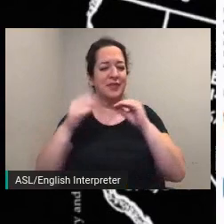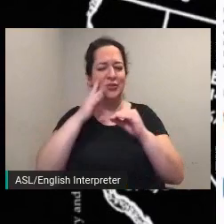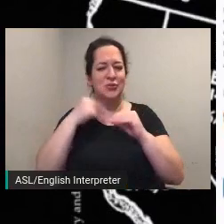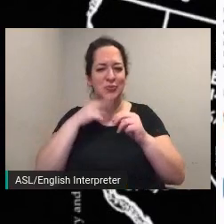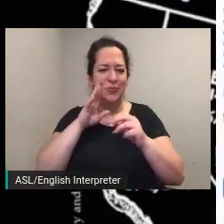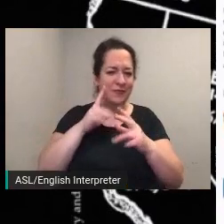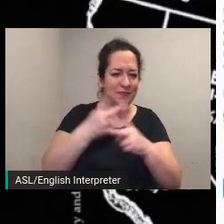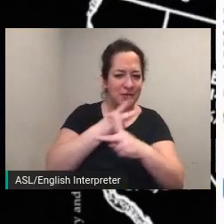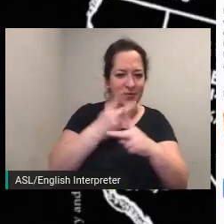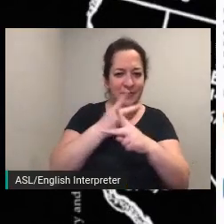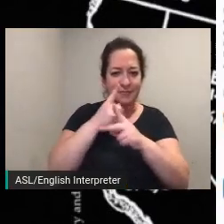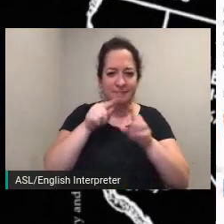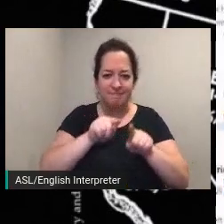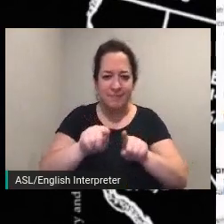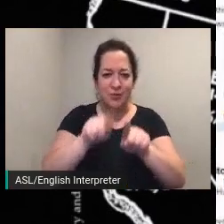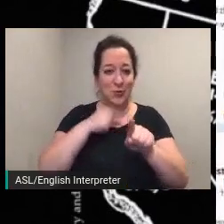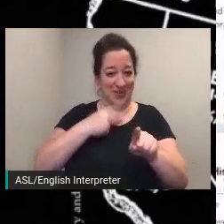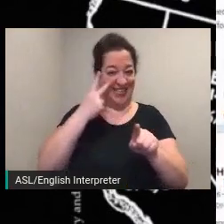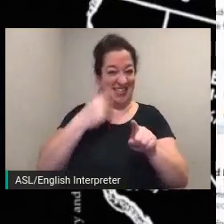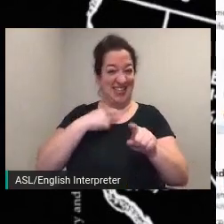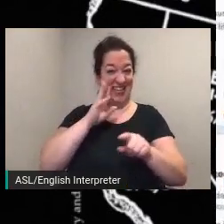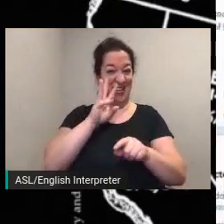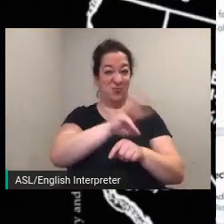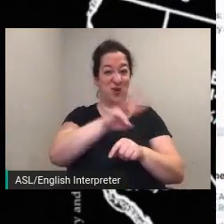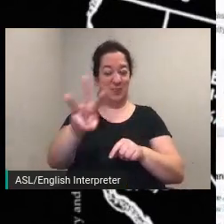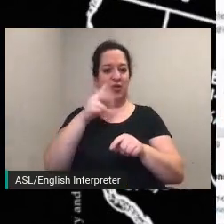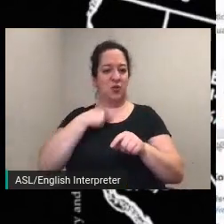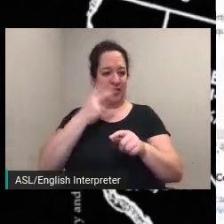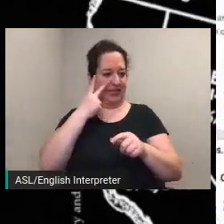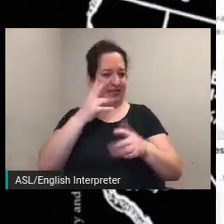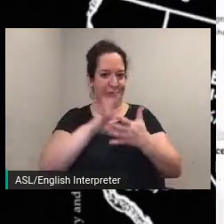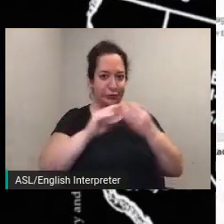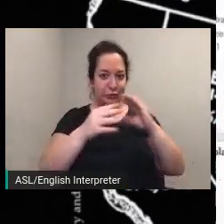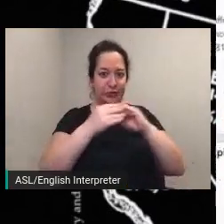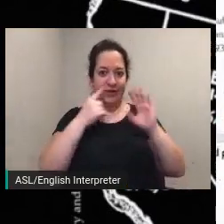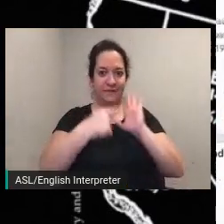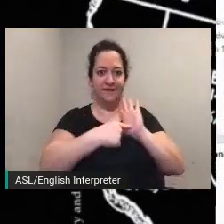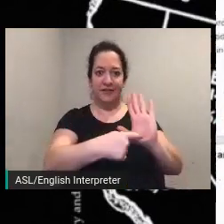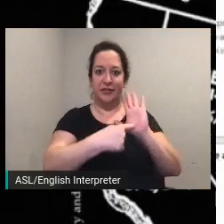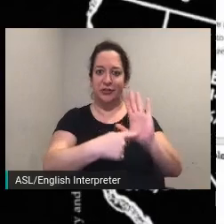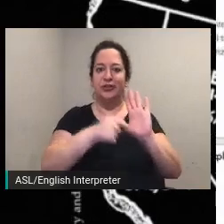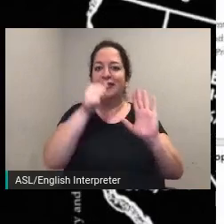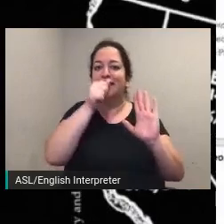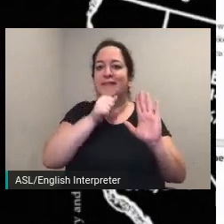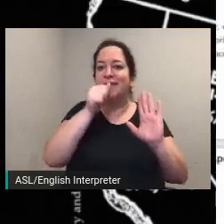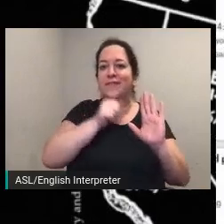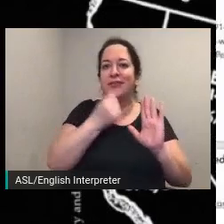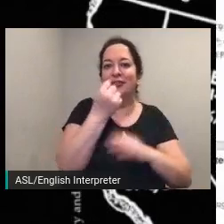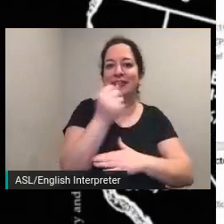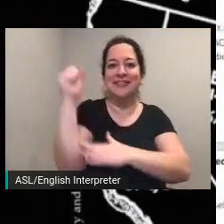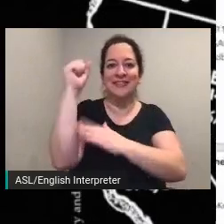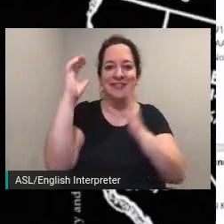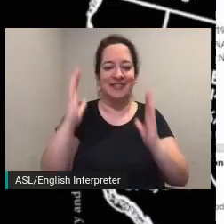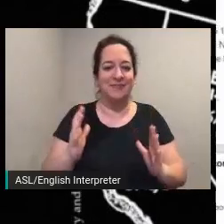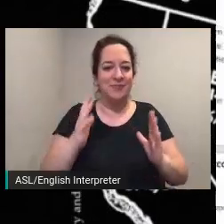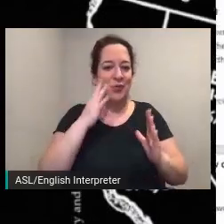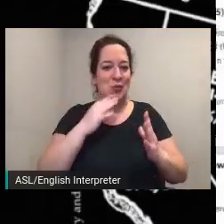features of the site this story map features suffragists who they were connected with and corresponded with and the historic sites